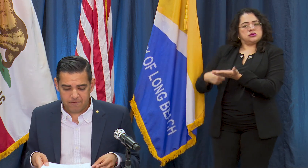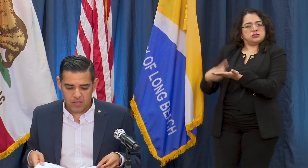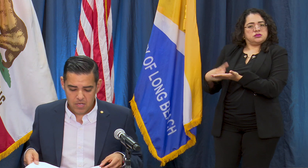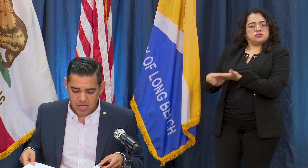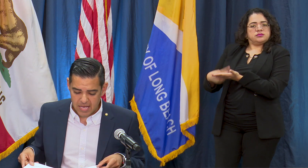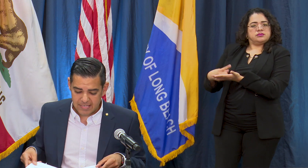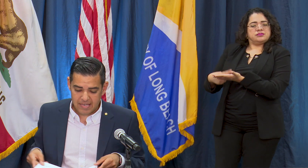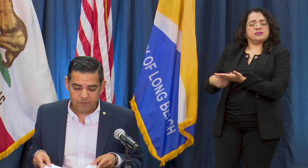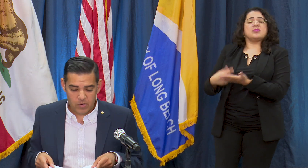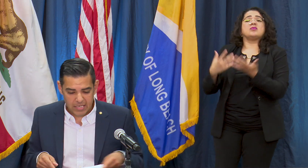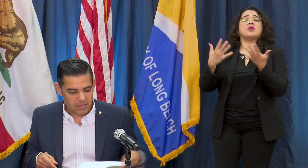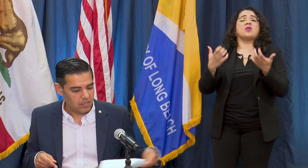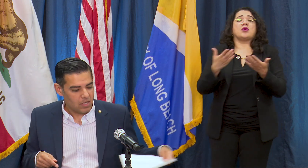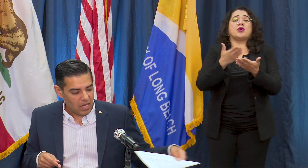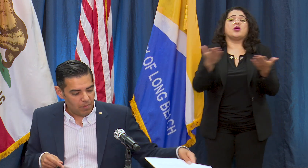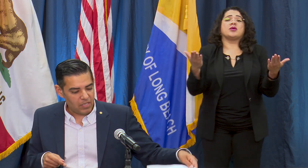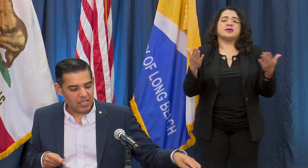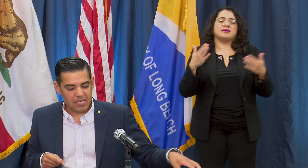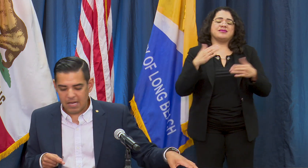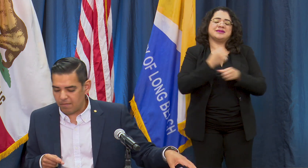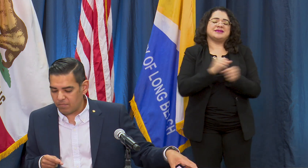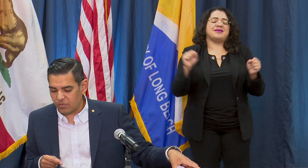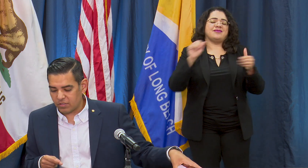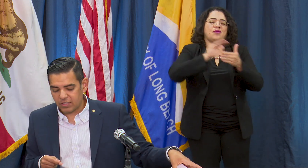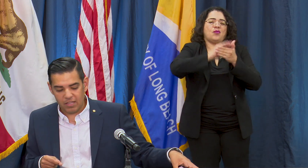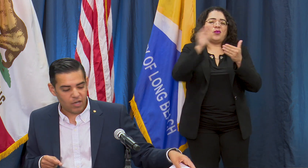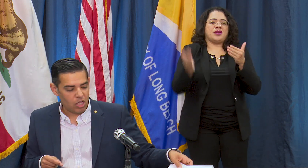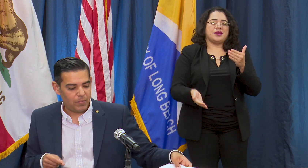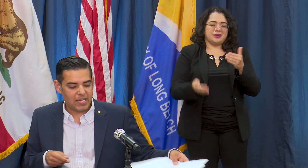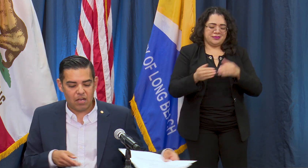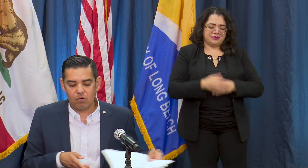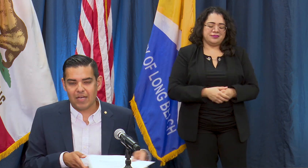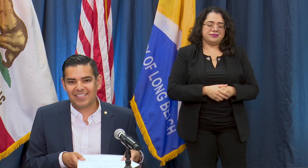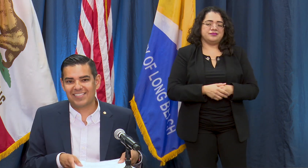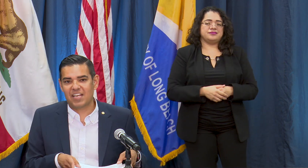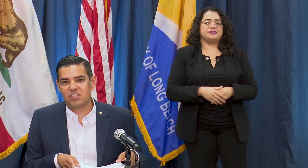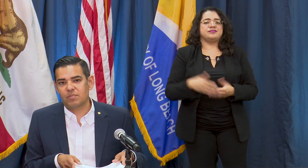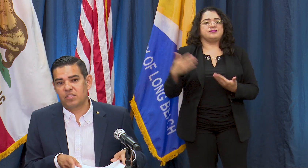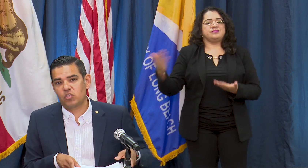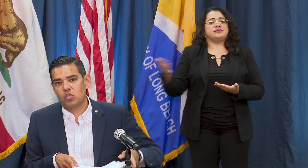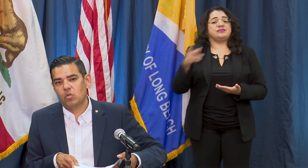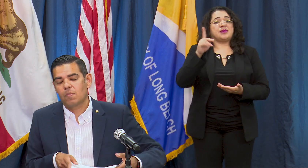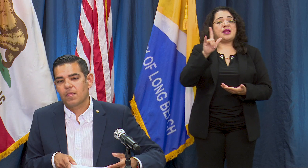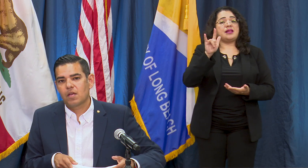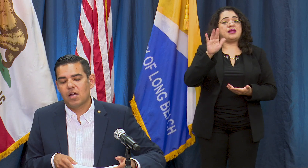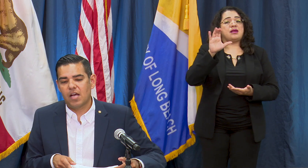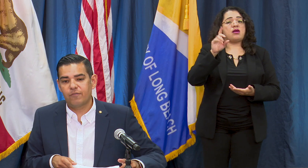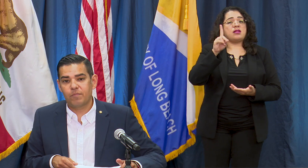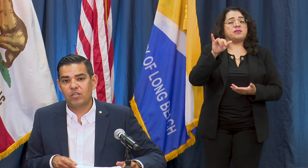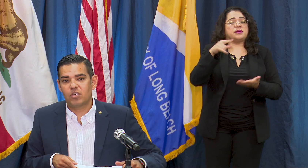safe weekend. I'm gonna let Kelly Colopy now discuss some additional information